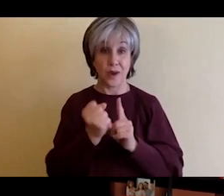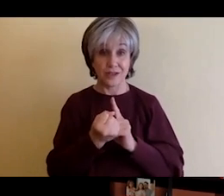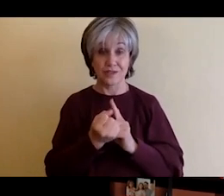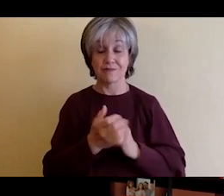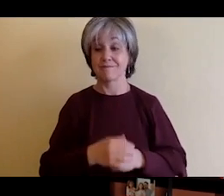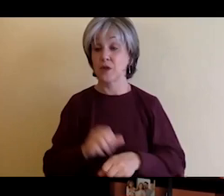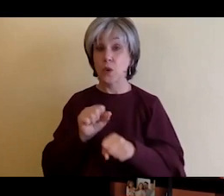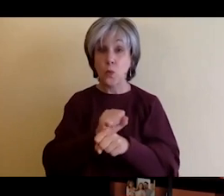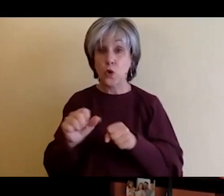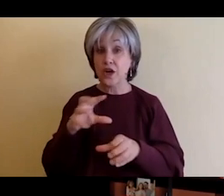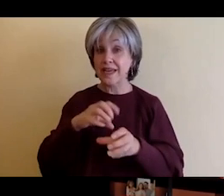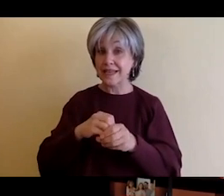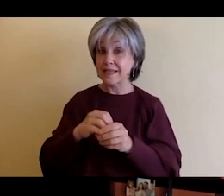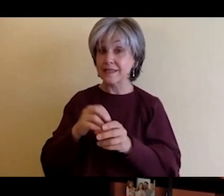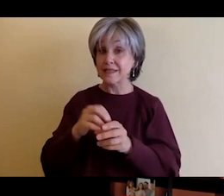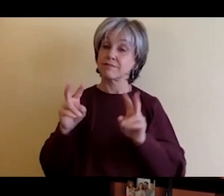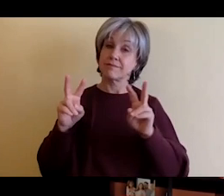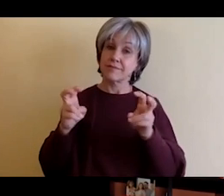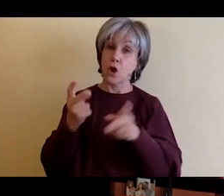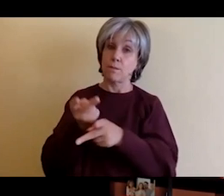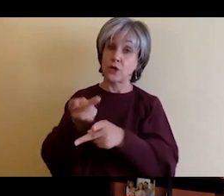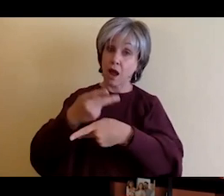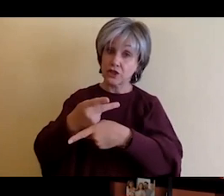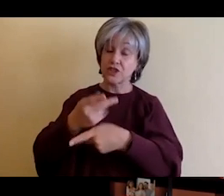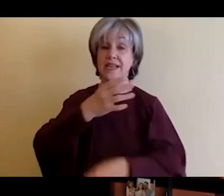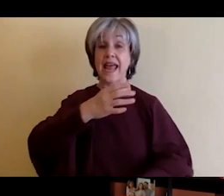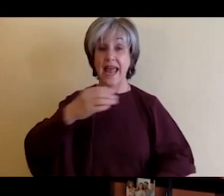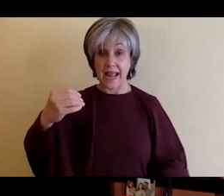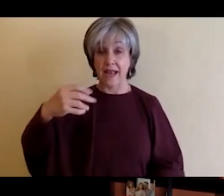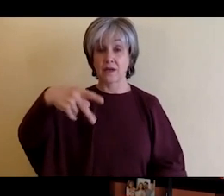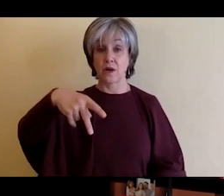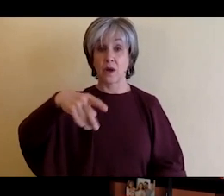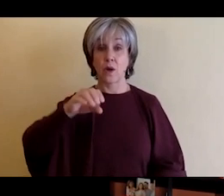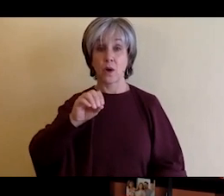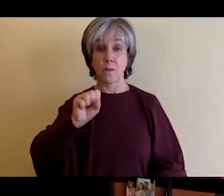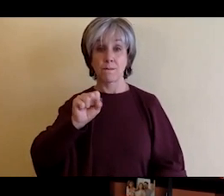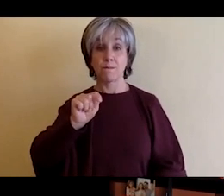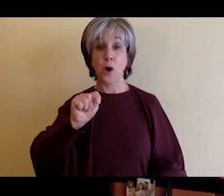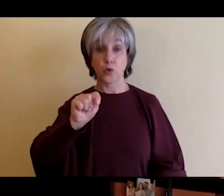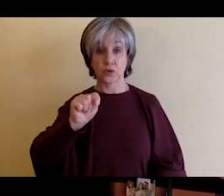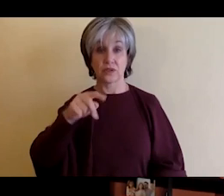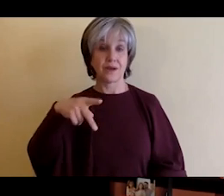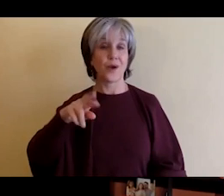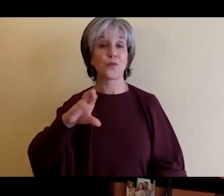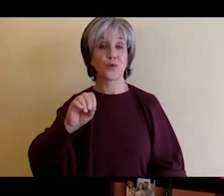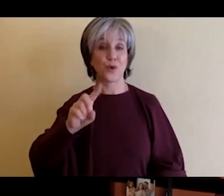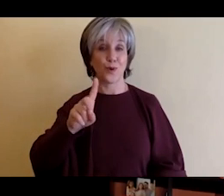places that you can go uh in the west coast or in the east coast, in New York or anything like that. So those are the two things I think it's